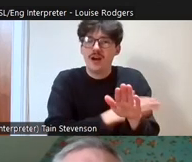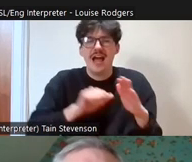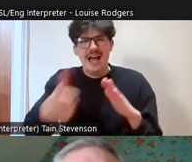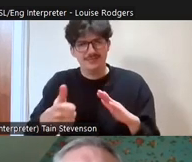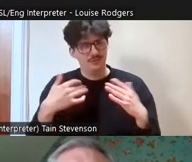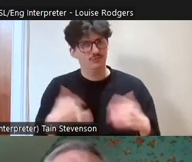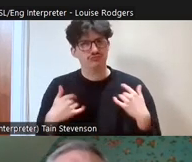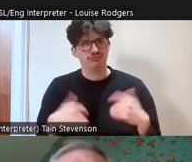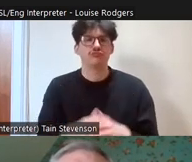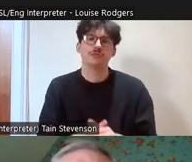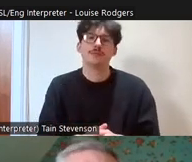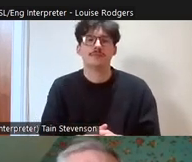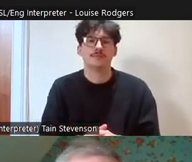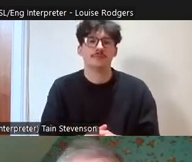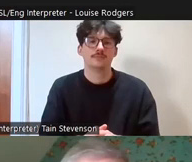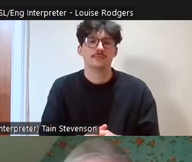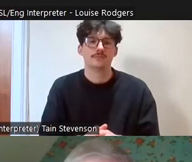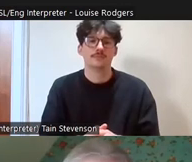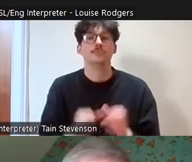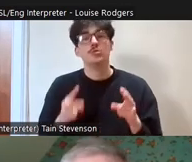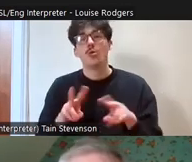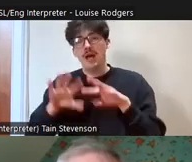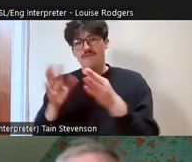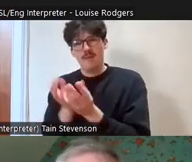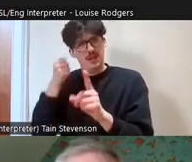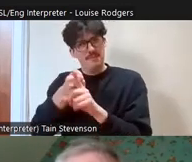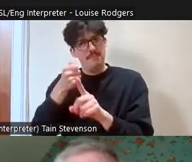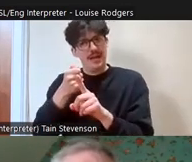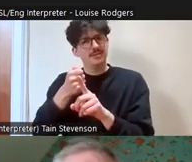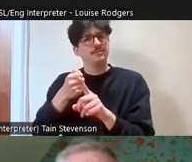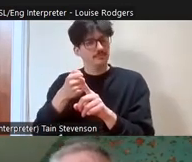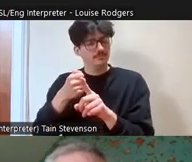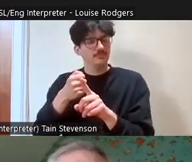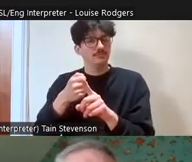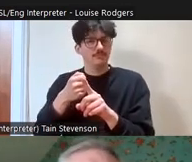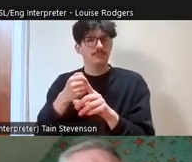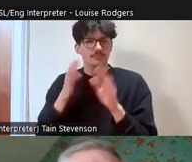they're doing. The environmental impact can't be underestimated as well so you know for a small